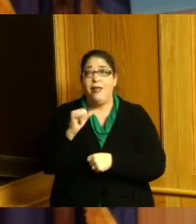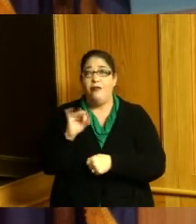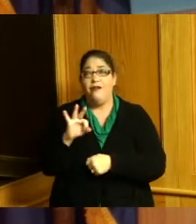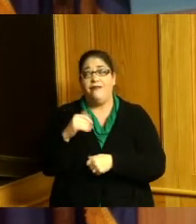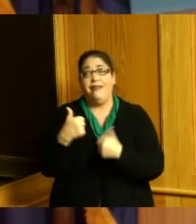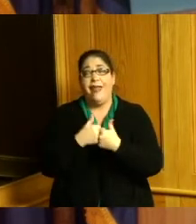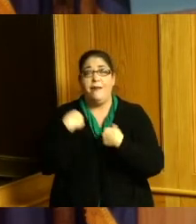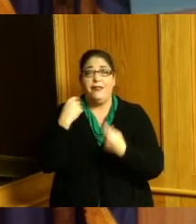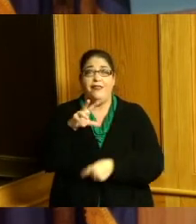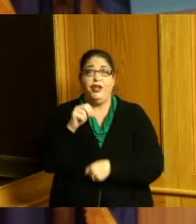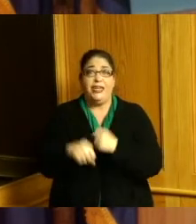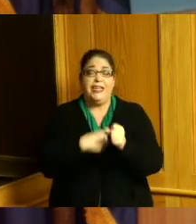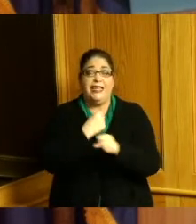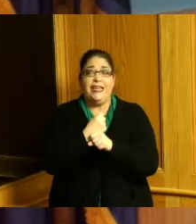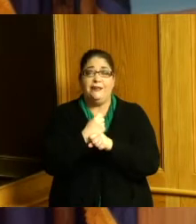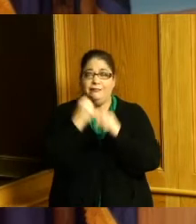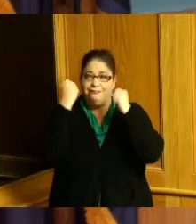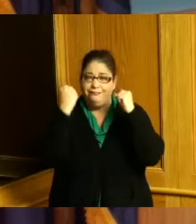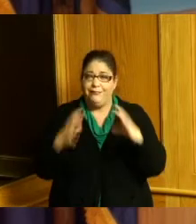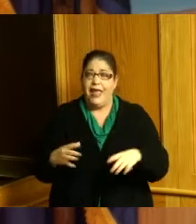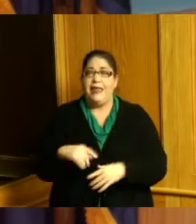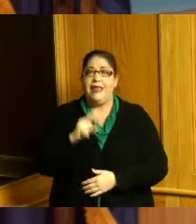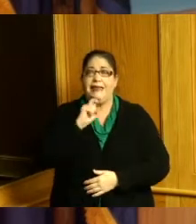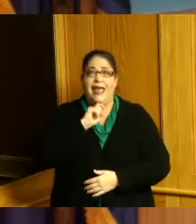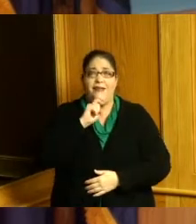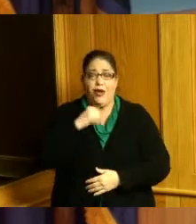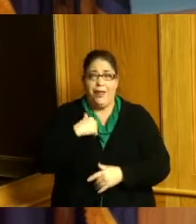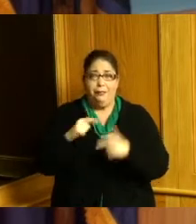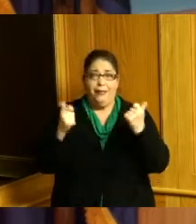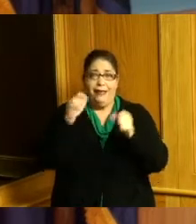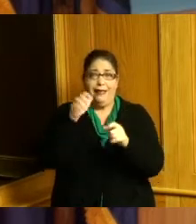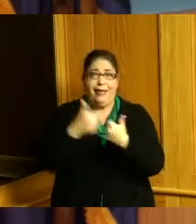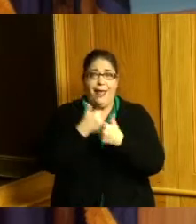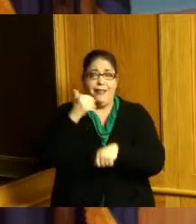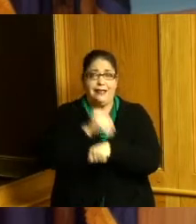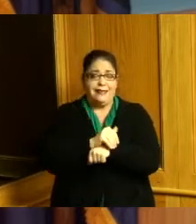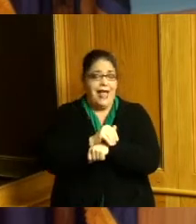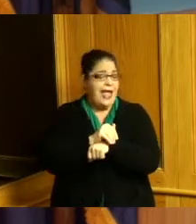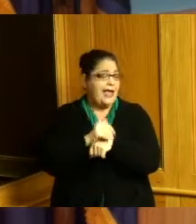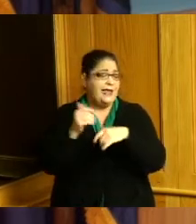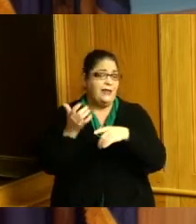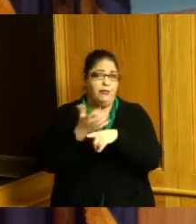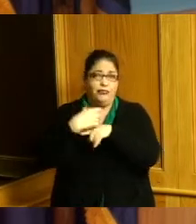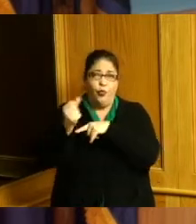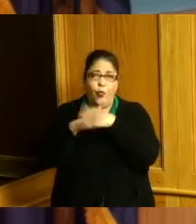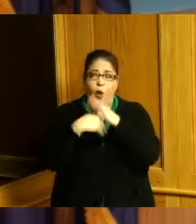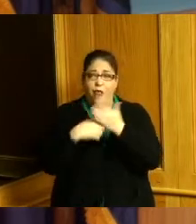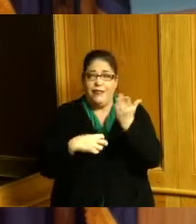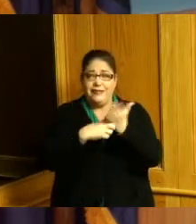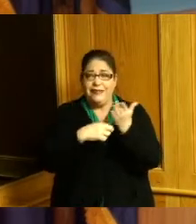lots of sporting events xavier had a big game last night sellout crowd we lost a Villanova right at